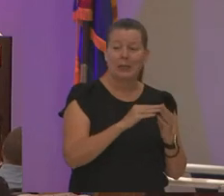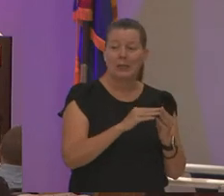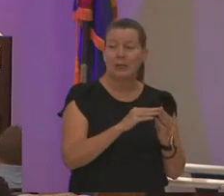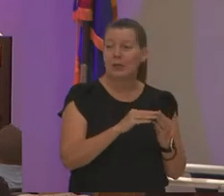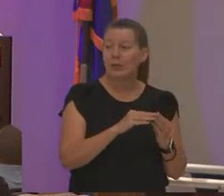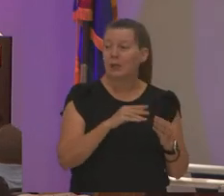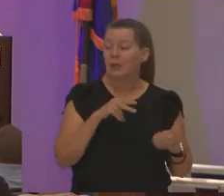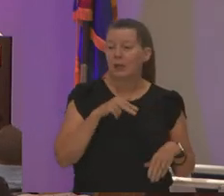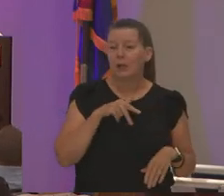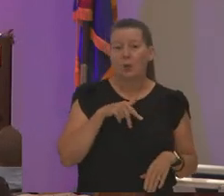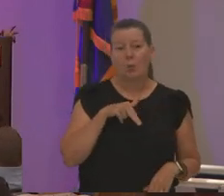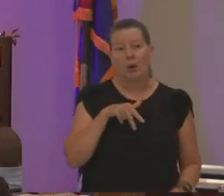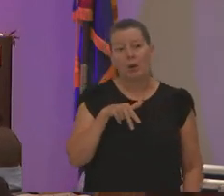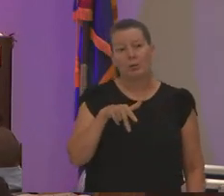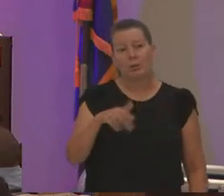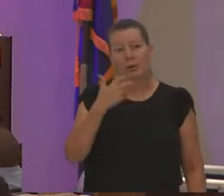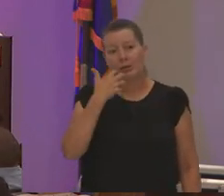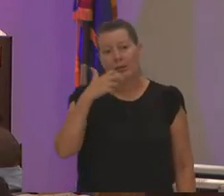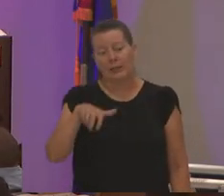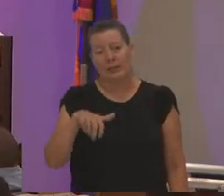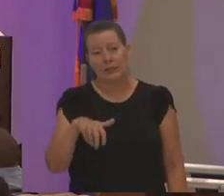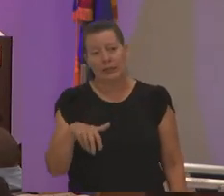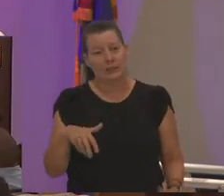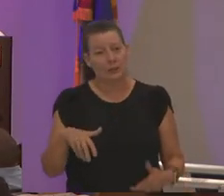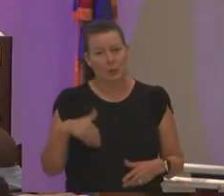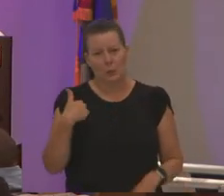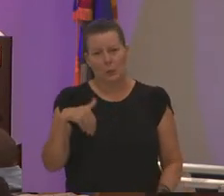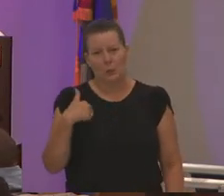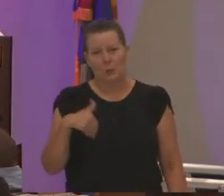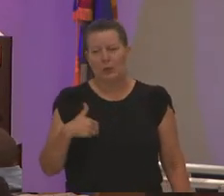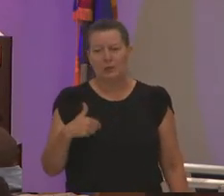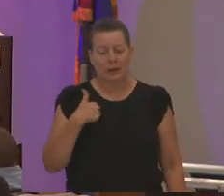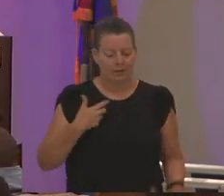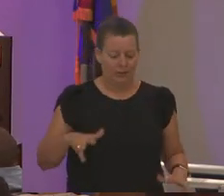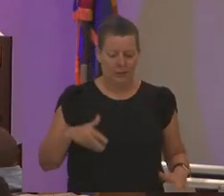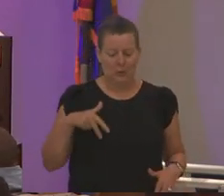the heat of course that's why i did the cart this afternoon i was like oh i did my walk already